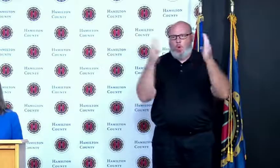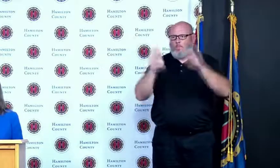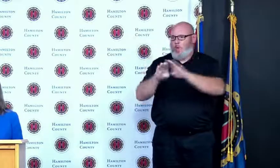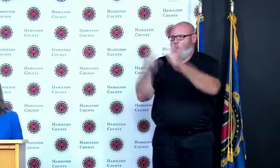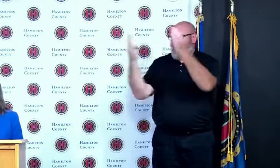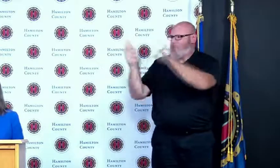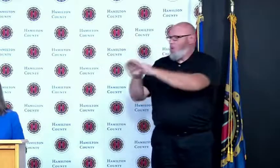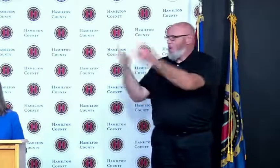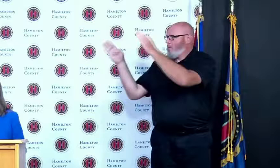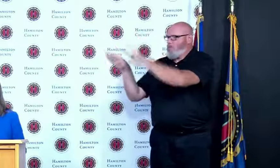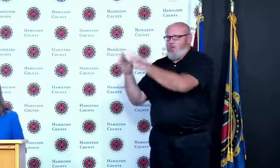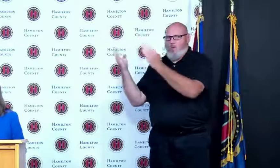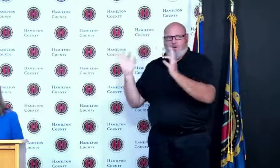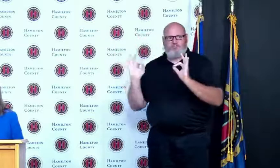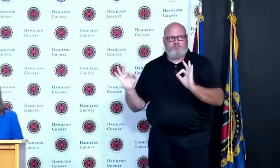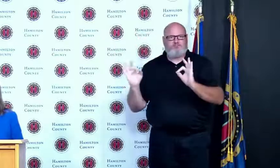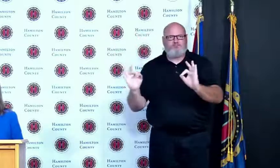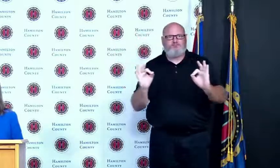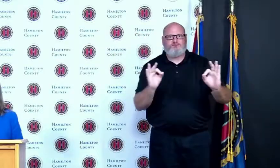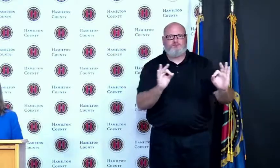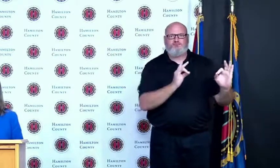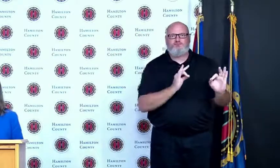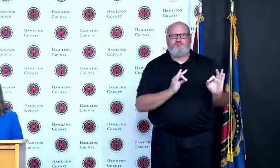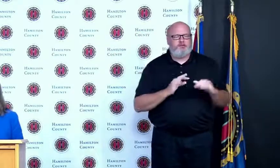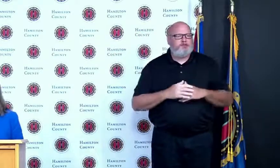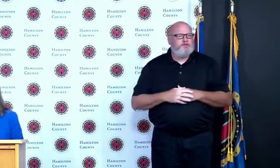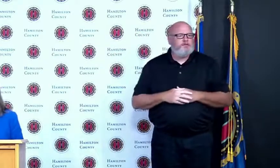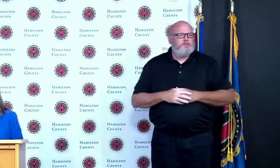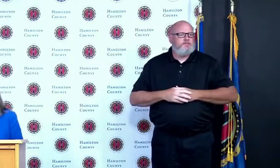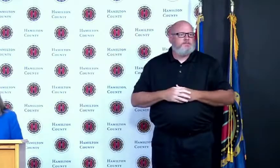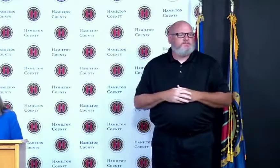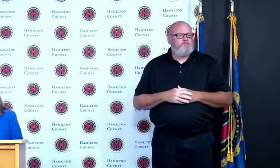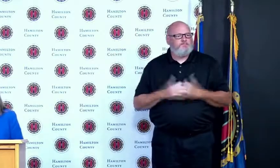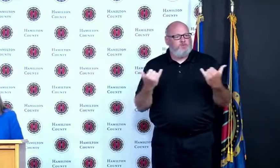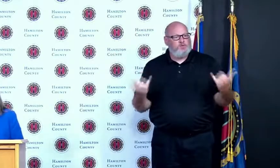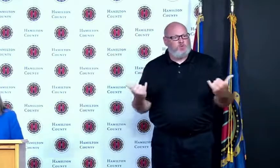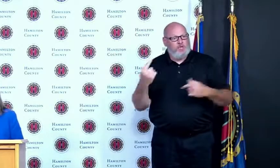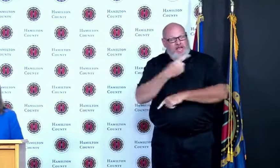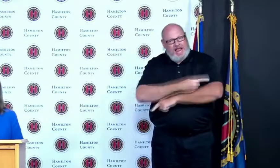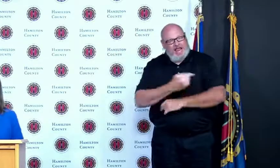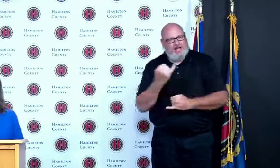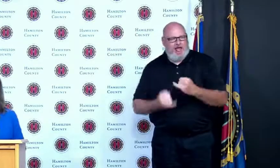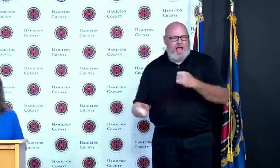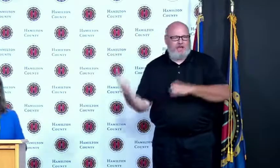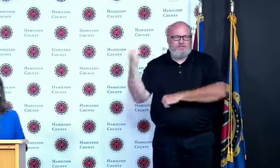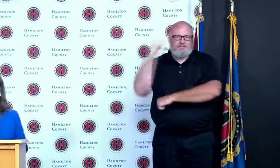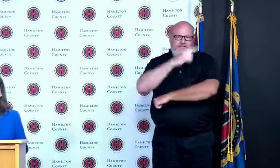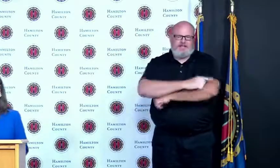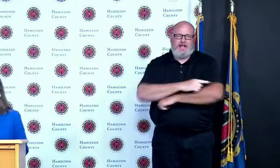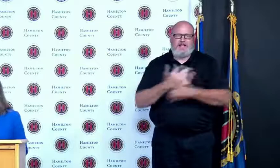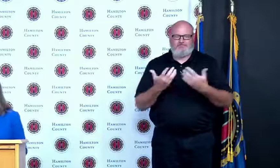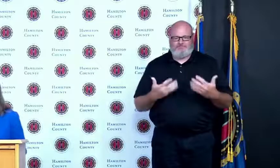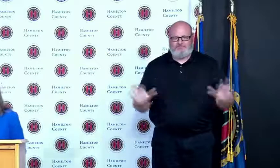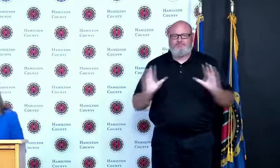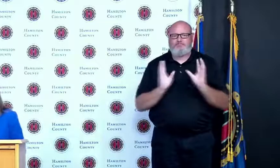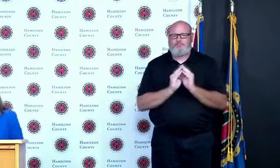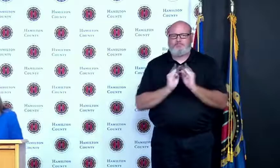that we are going to conclude the briefings today as always I'm going to get right to the numbers